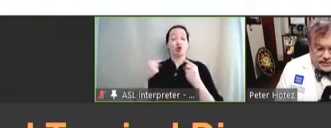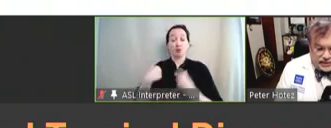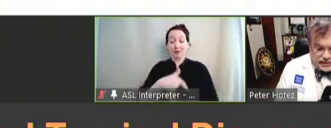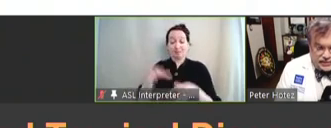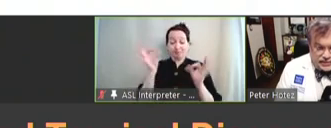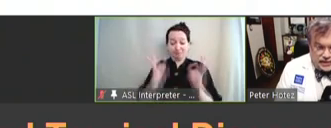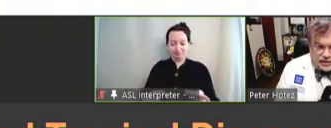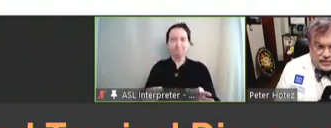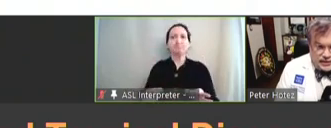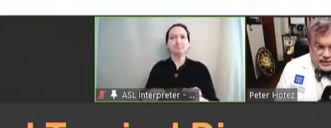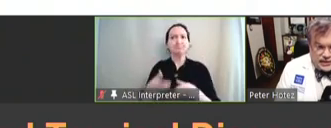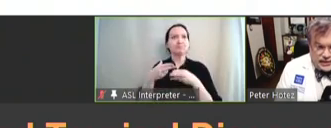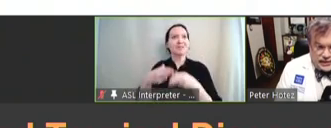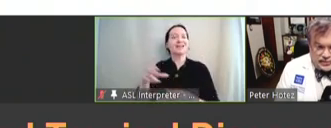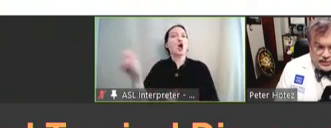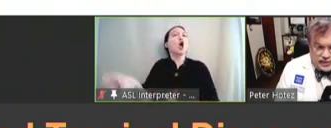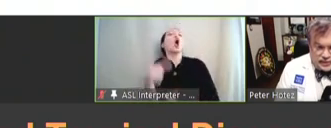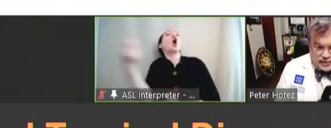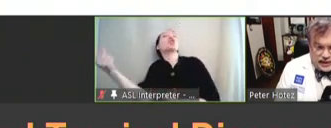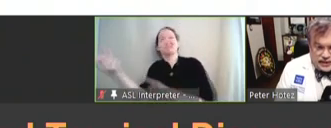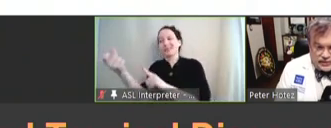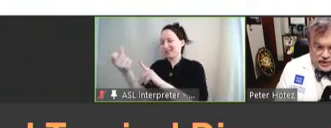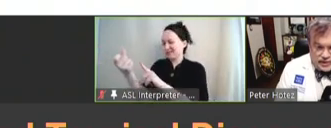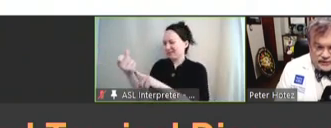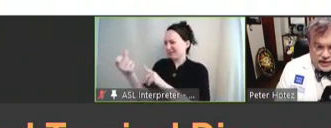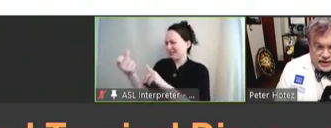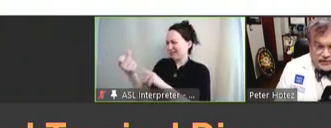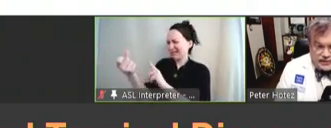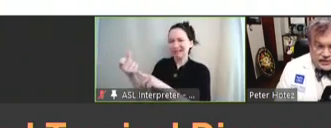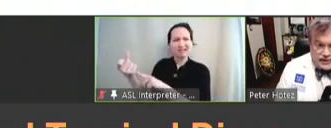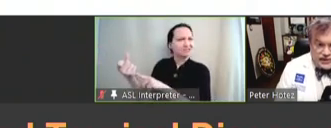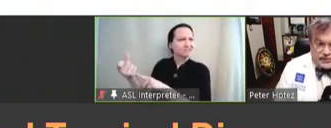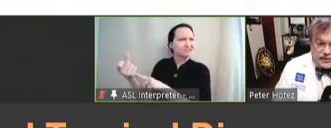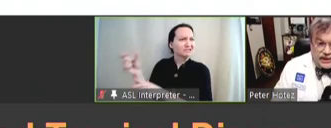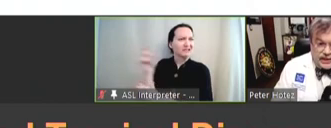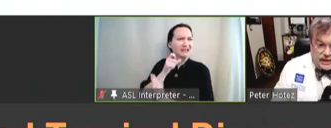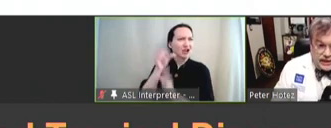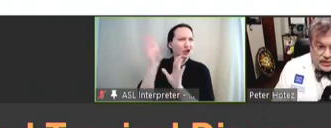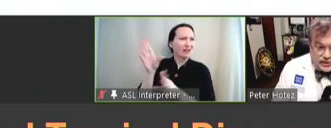calling something "other diseases" was probably not a great thing for advocacy, so we coined